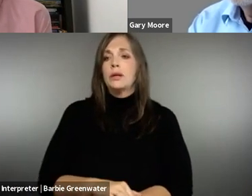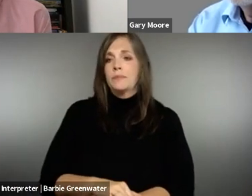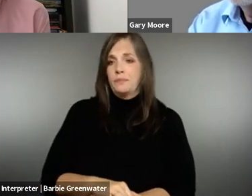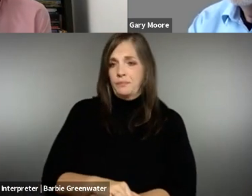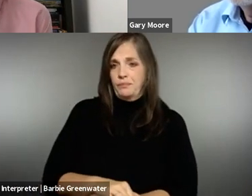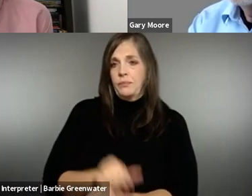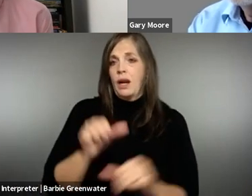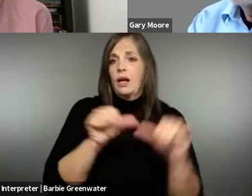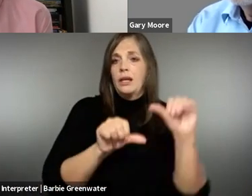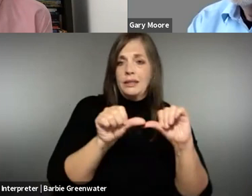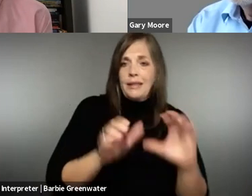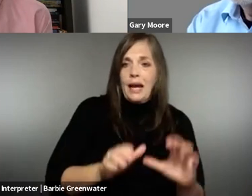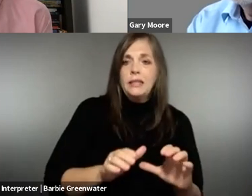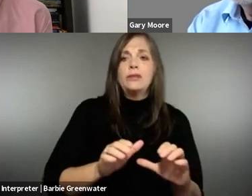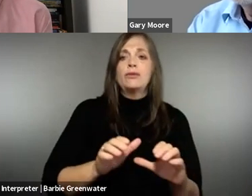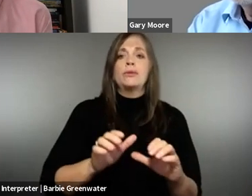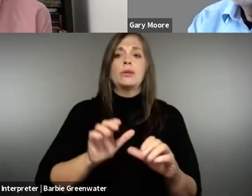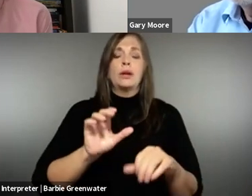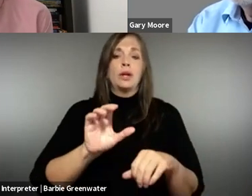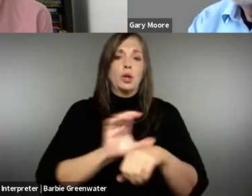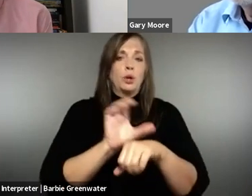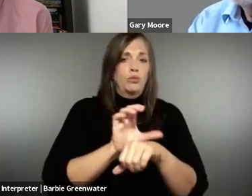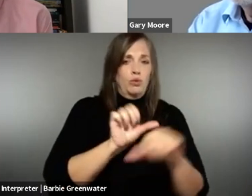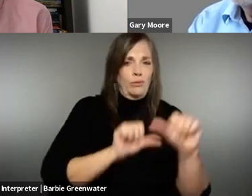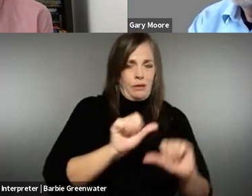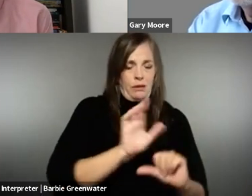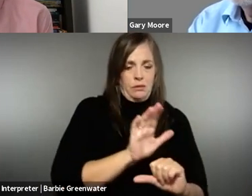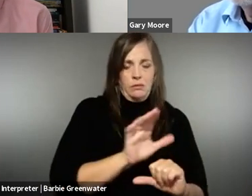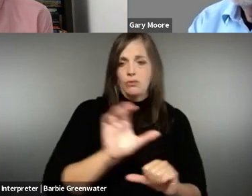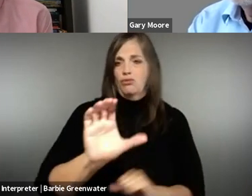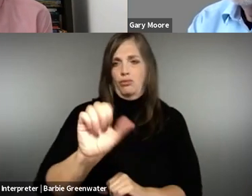. Our computer scientists, our graduation (?)